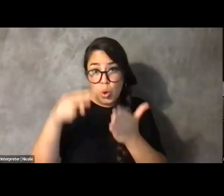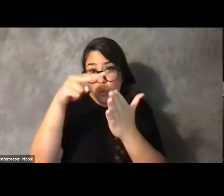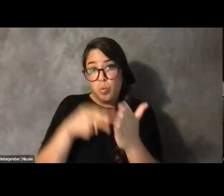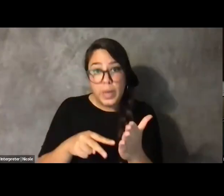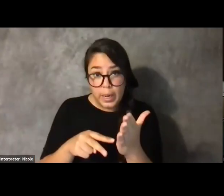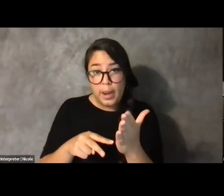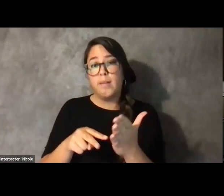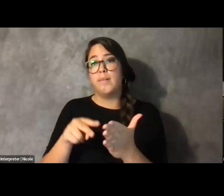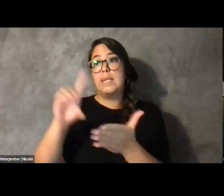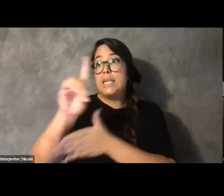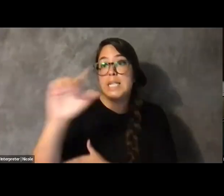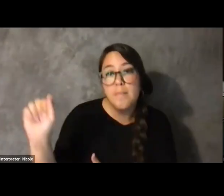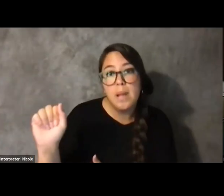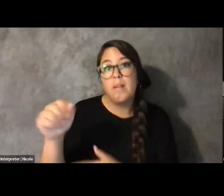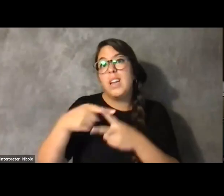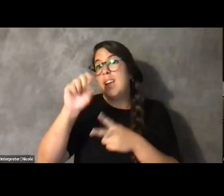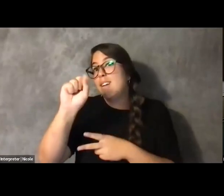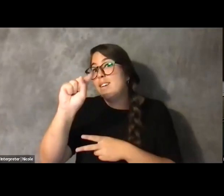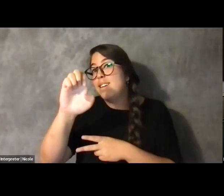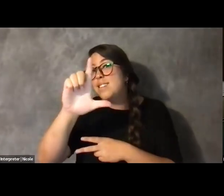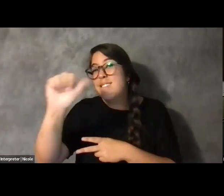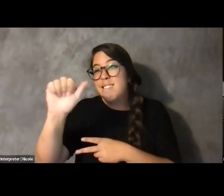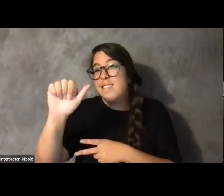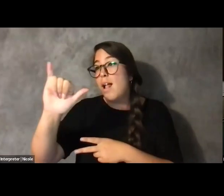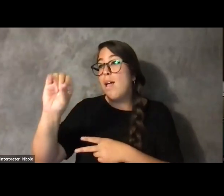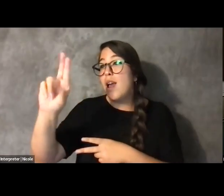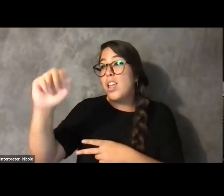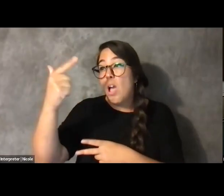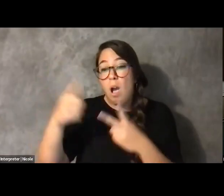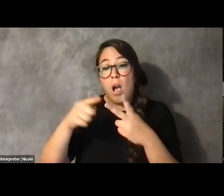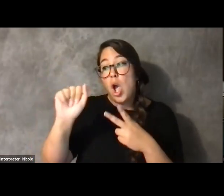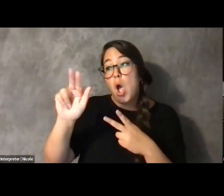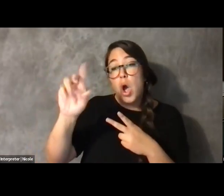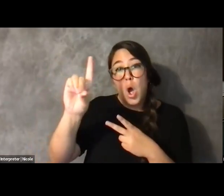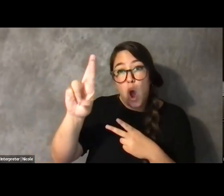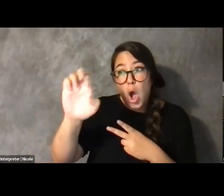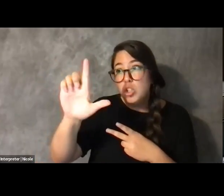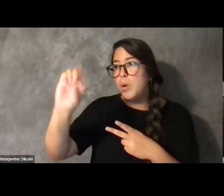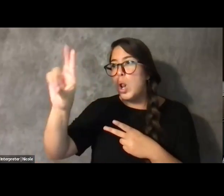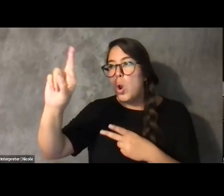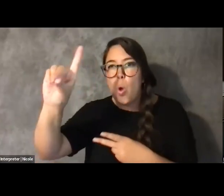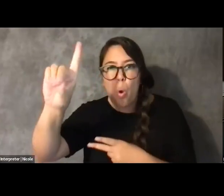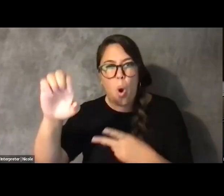and reading Audre Lorde and really thinking hard on these experiences and reading on the page